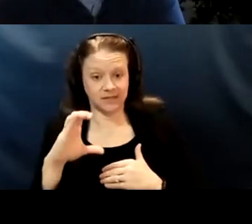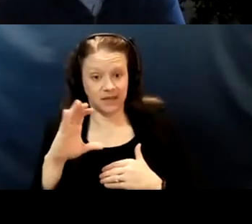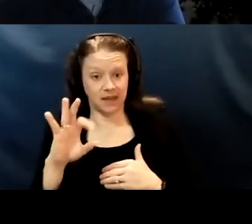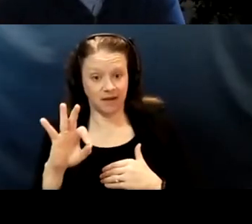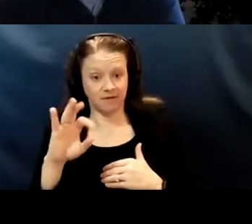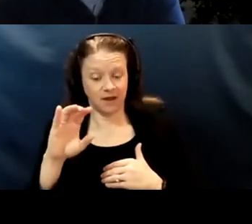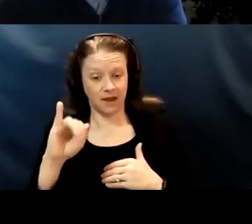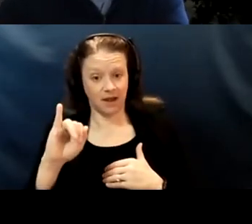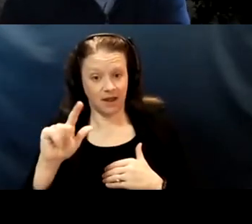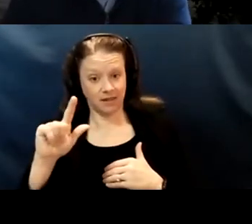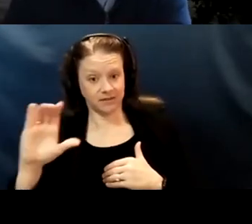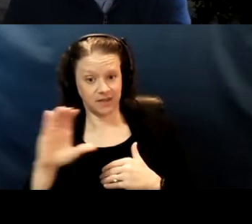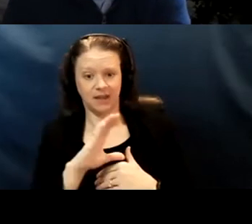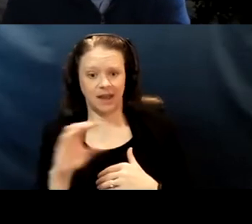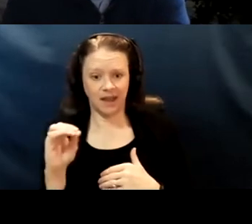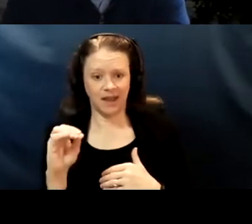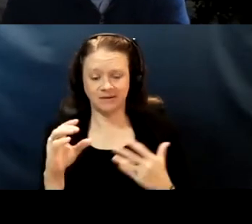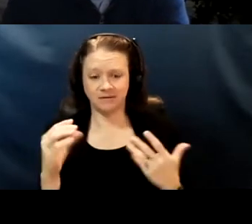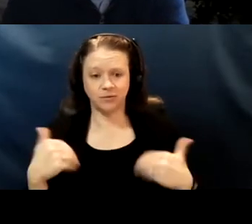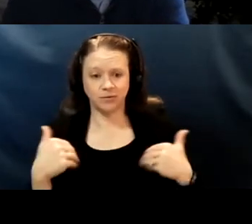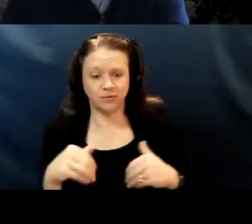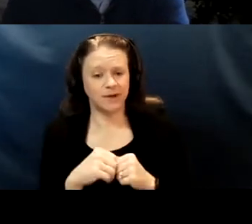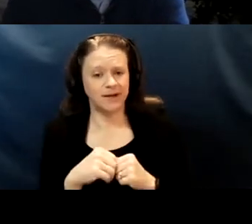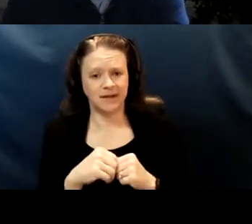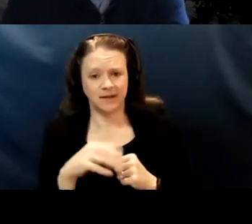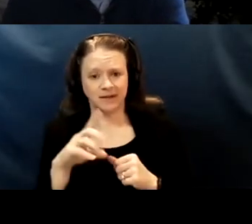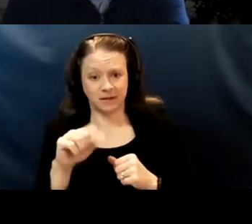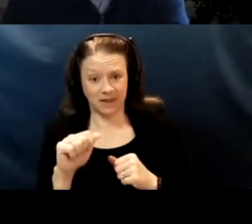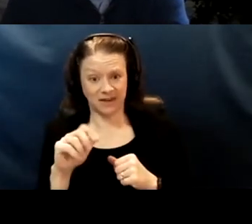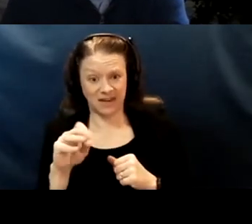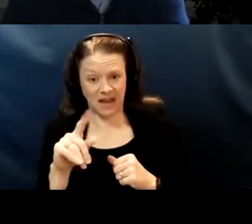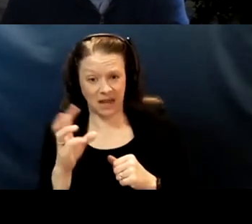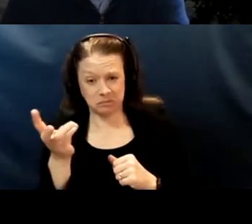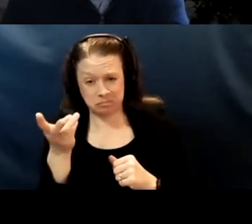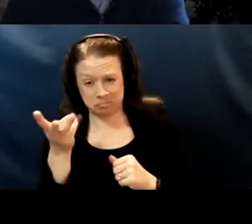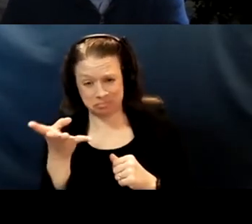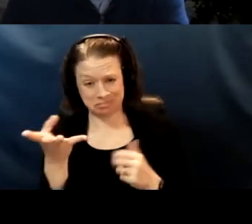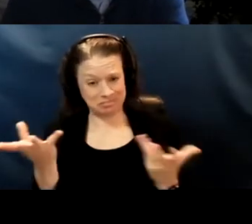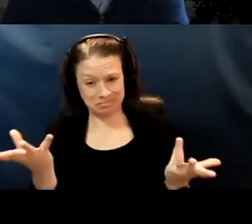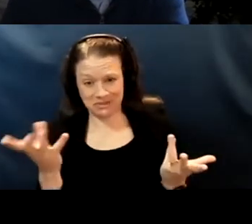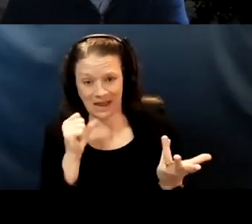Disability data is far and few in between and I've certainly gained a lot